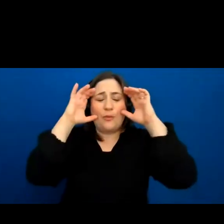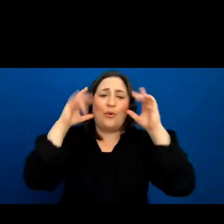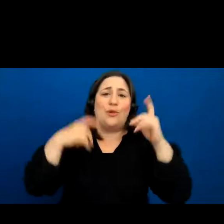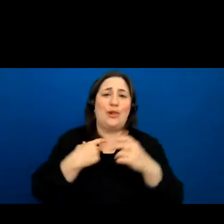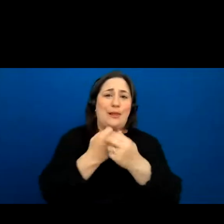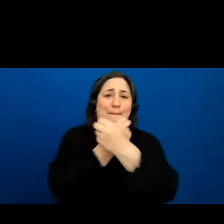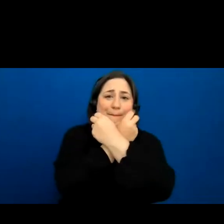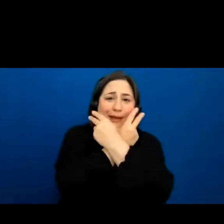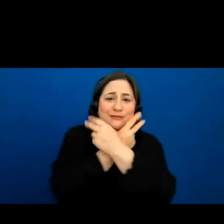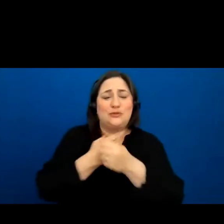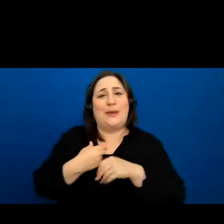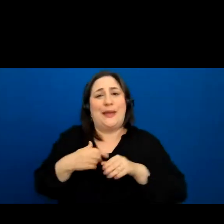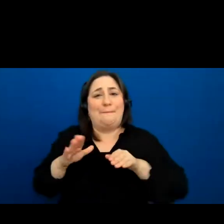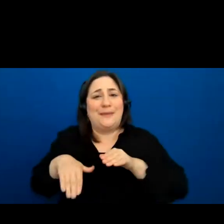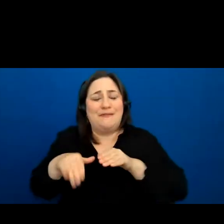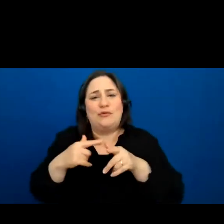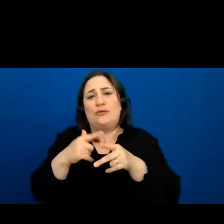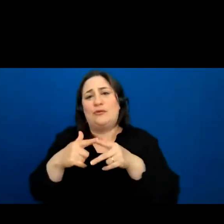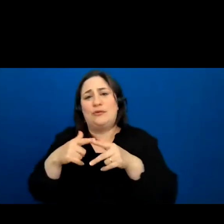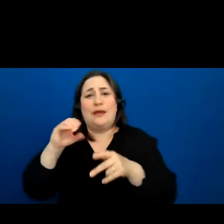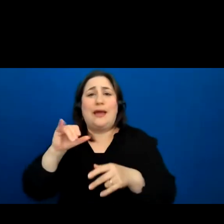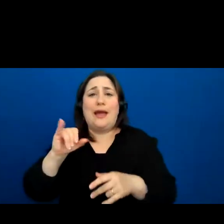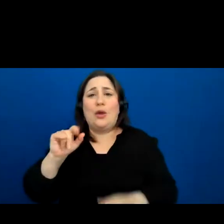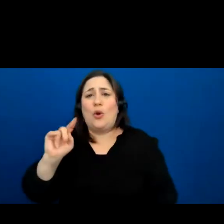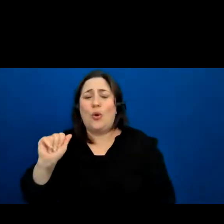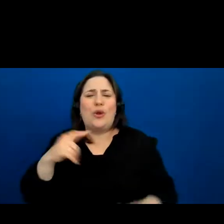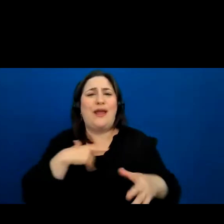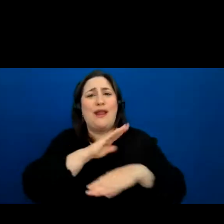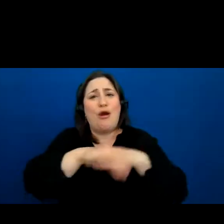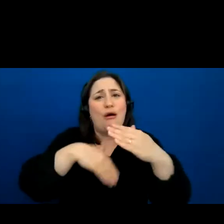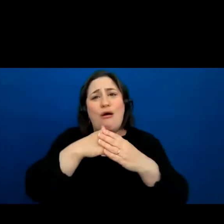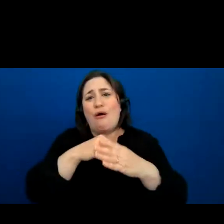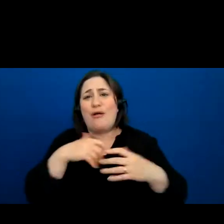coyote. They all came, all the animal people came and they began to sing their song